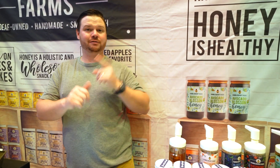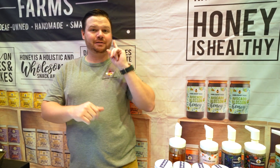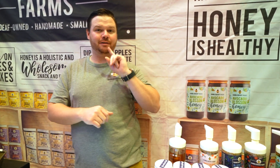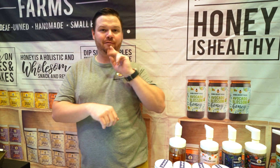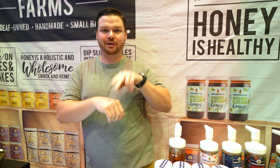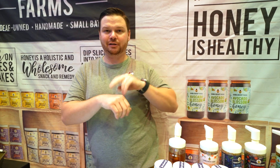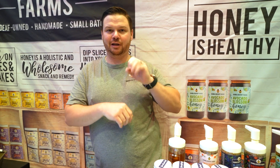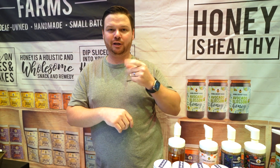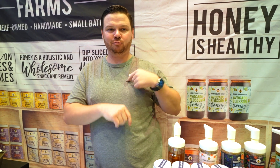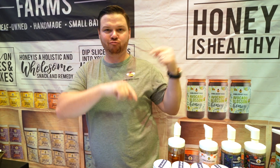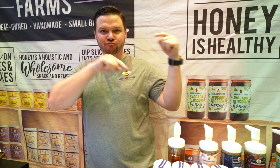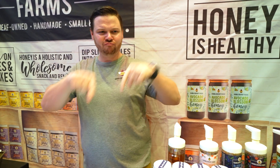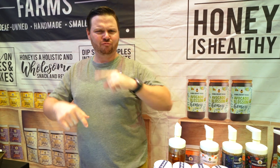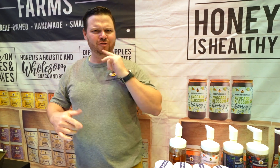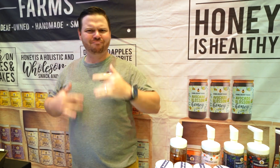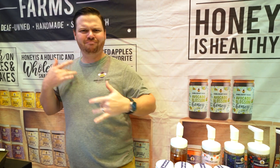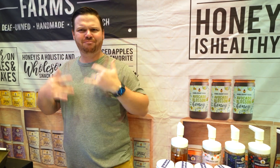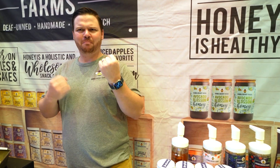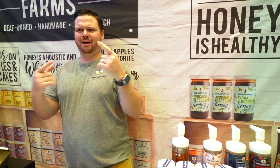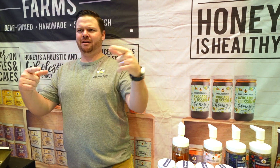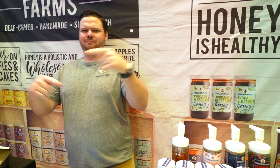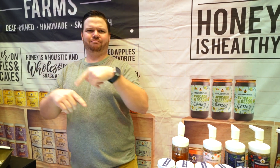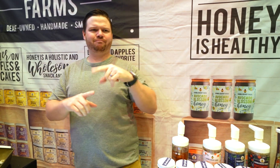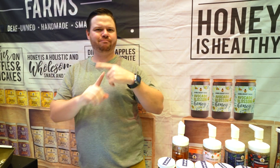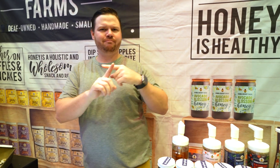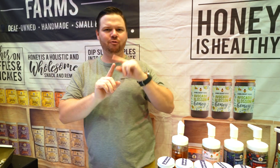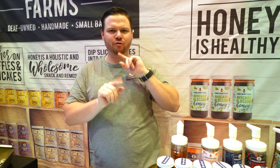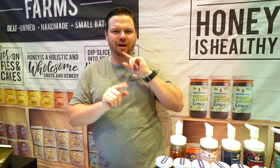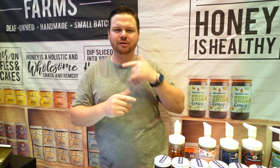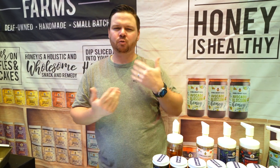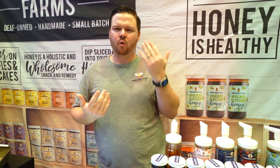and this is our first DeafNation Expo. It's been so exciting getting such a positive response